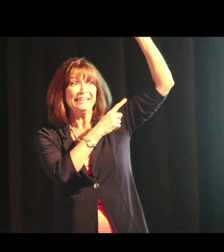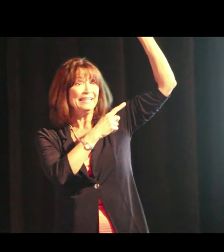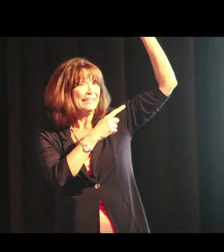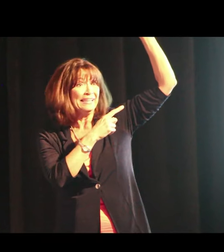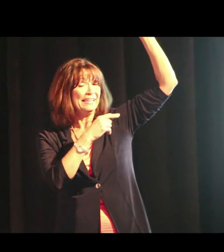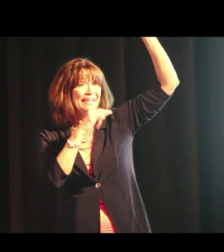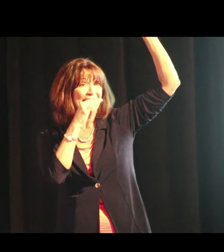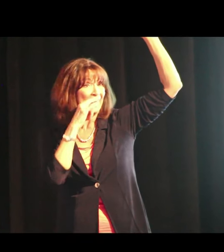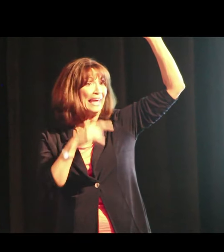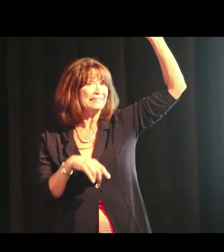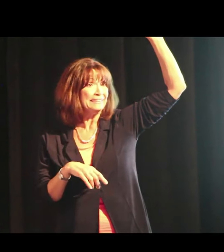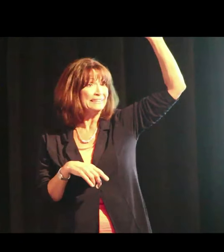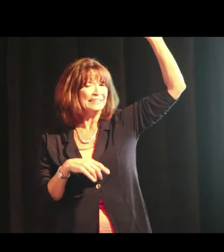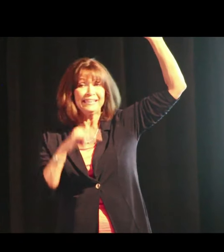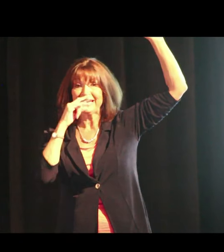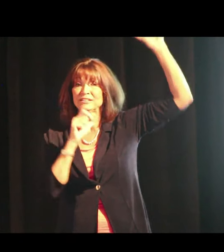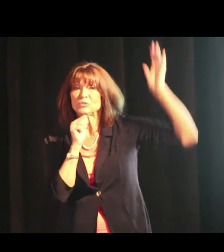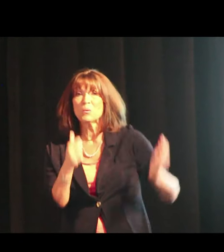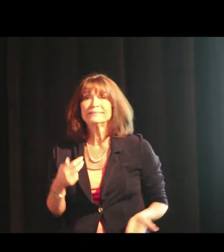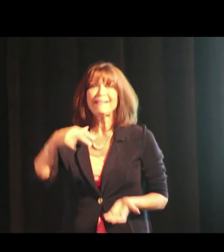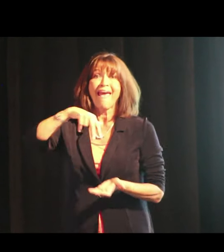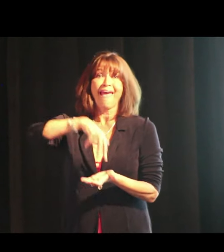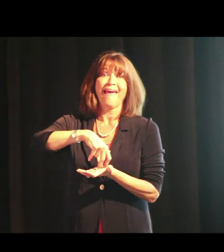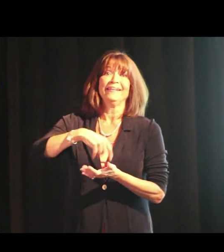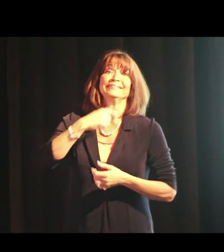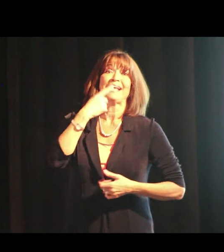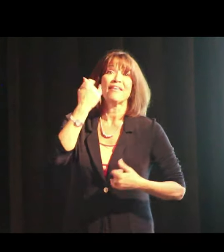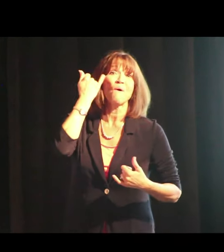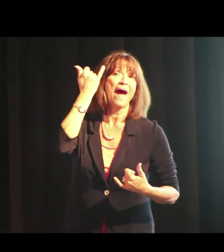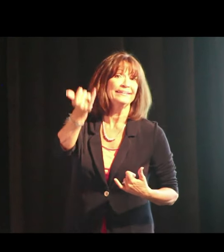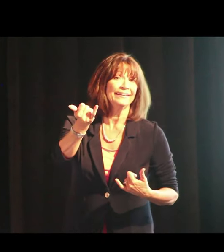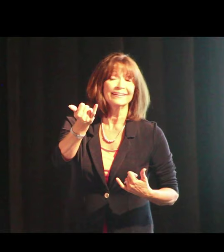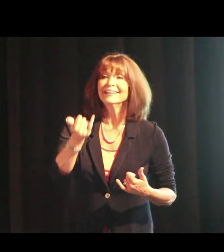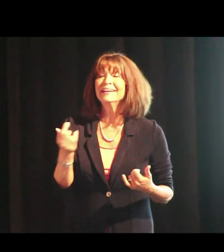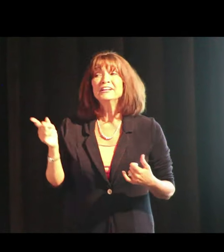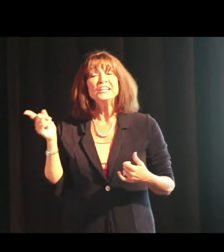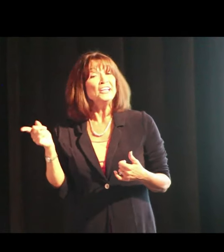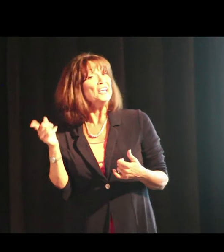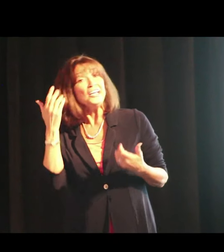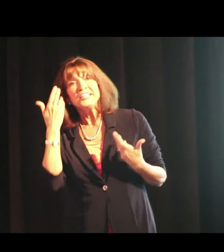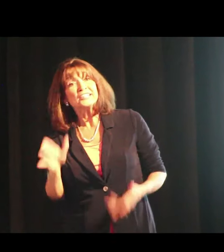Can’t see the kid to stand and say their idea.